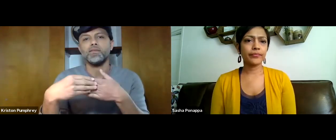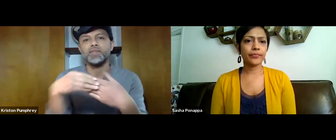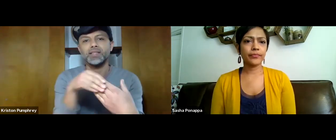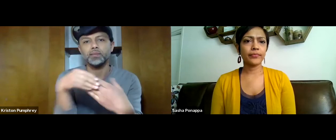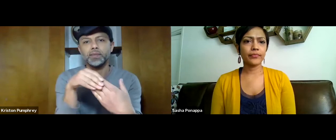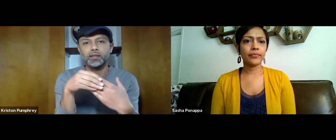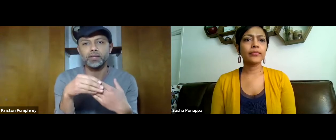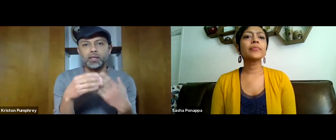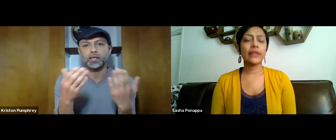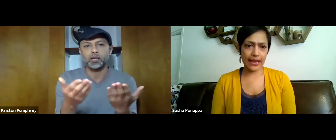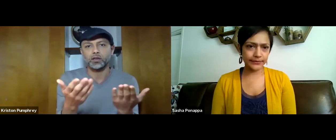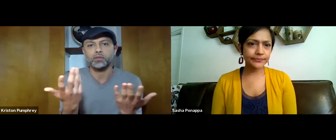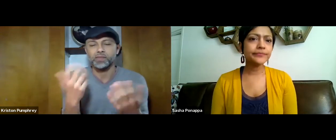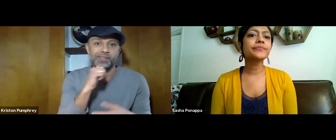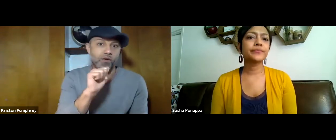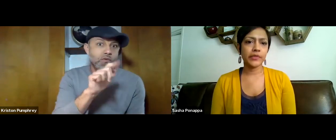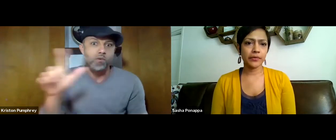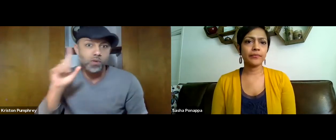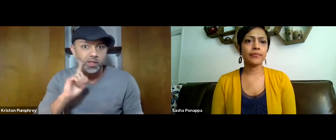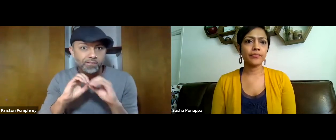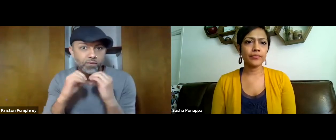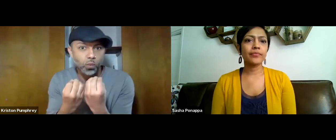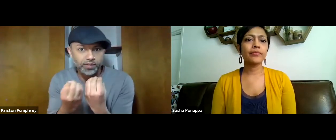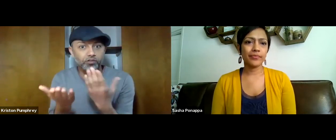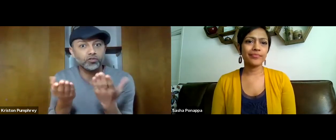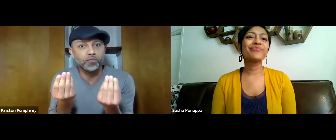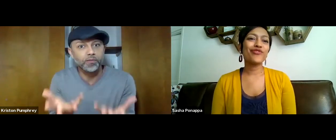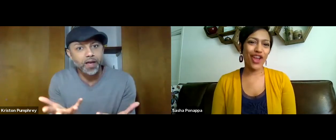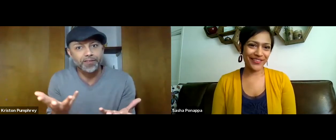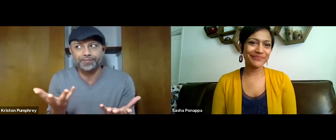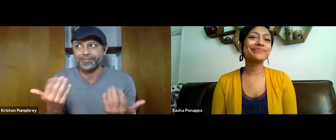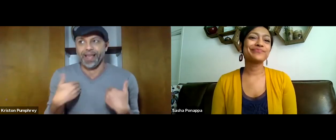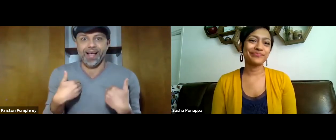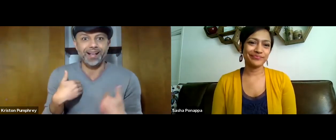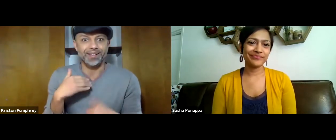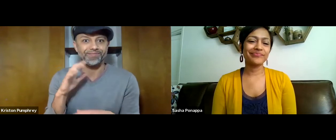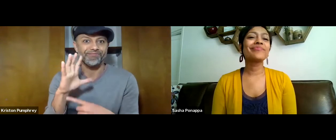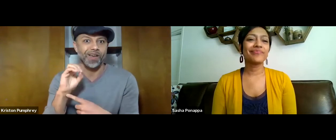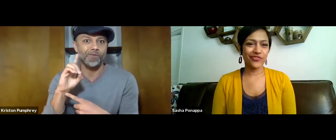That's nice, to give some flexibility for those who, not all deaf organizations